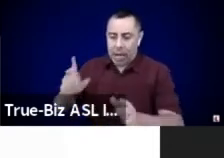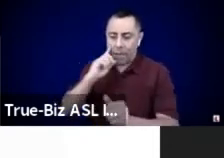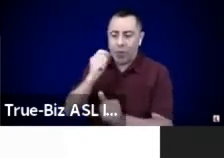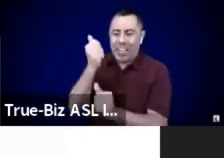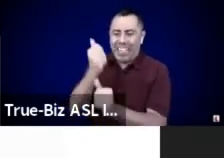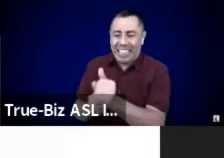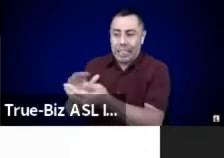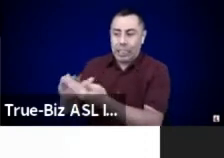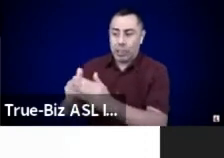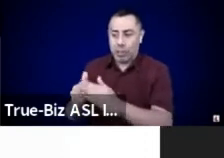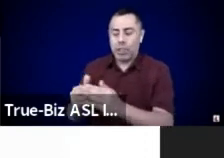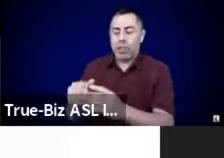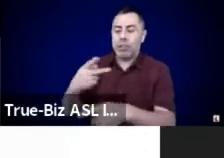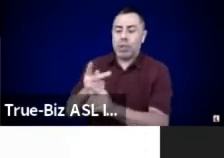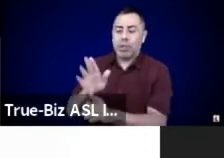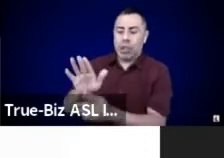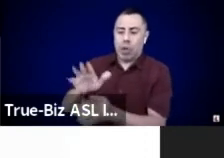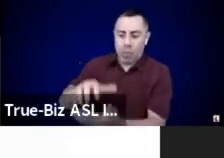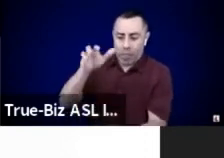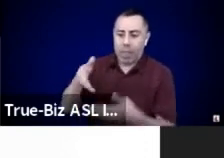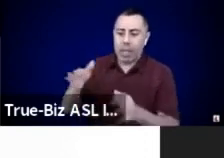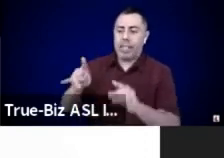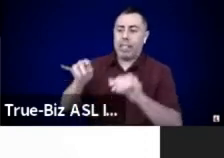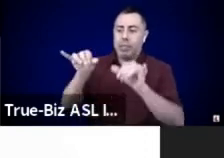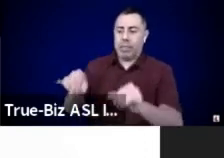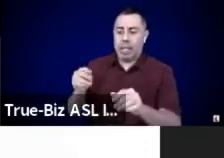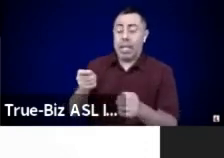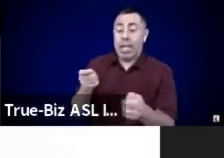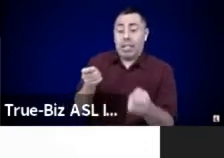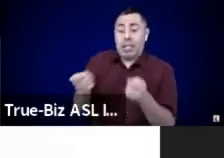Return of oceans. Return of mountains. Land back.